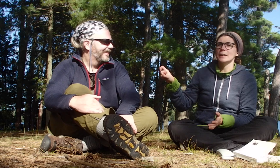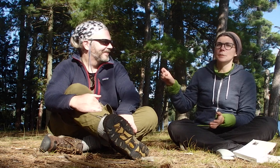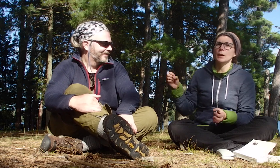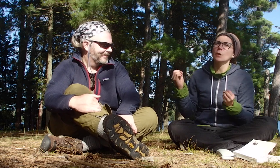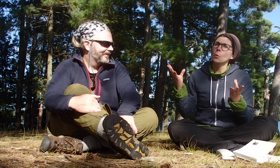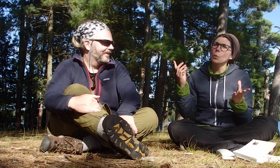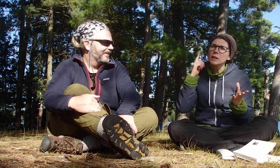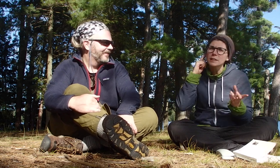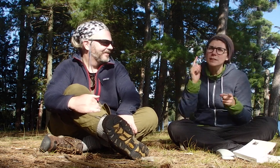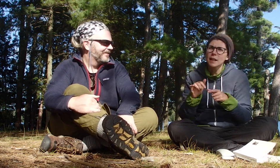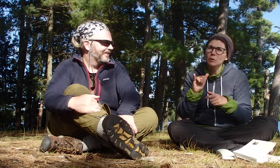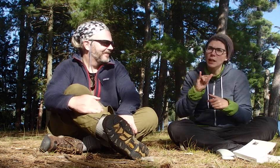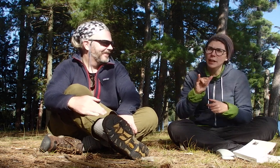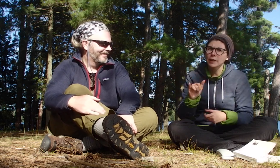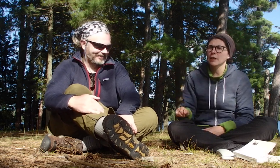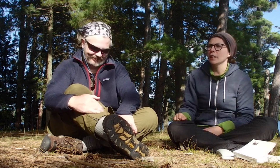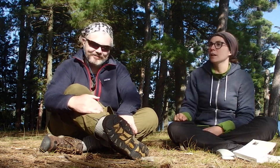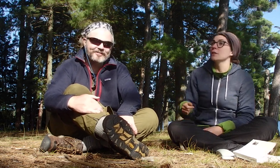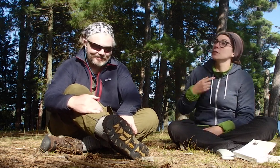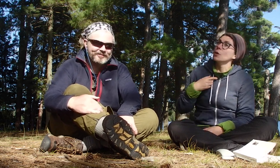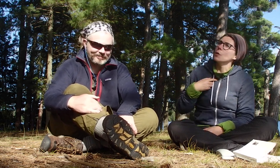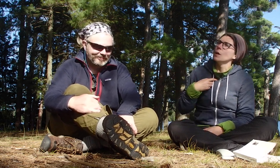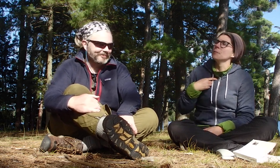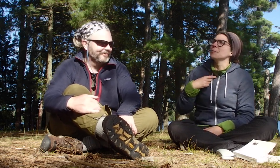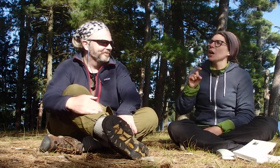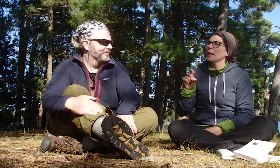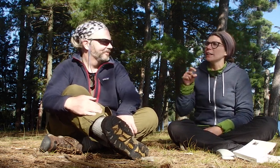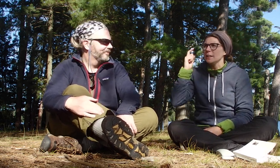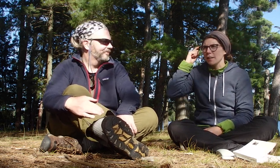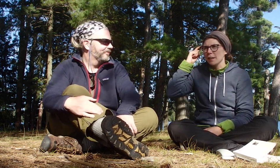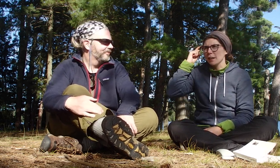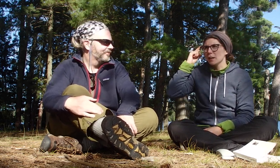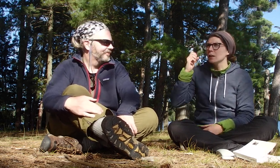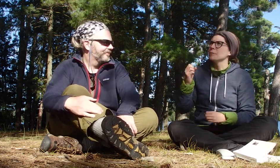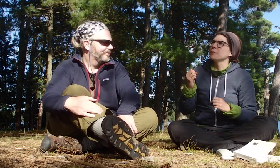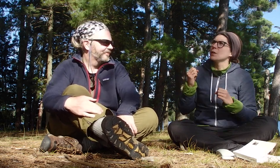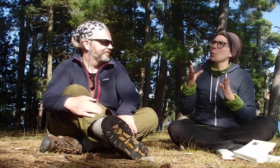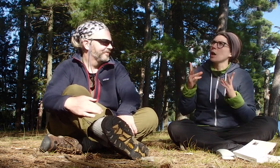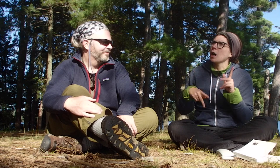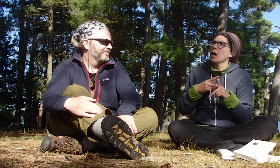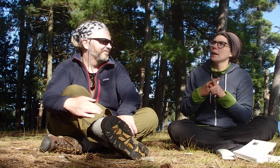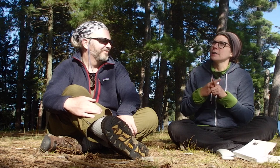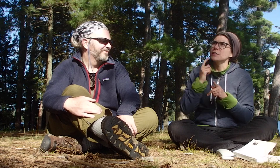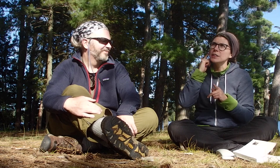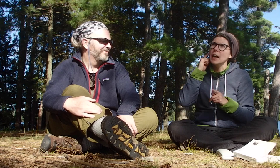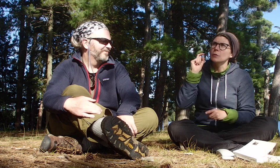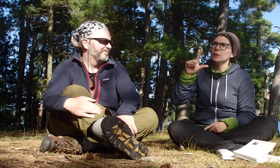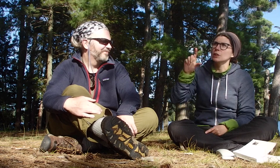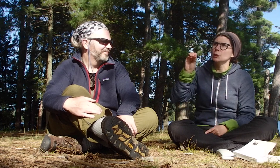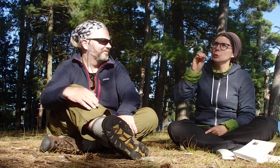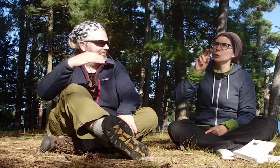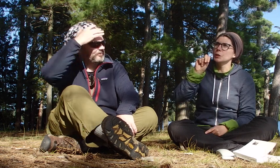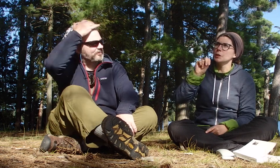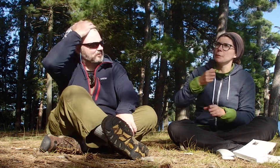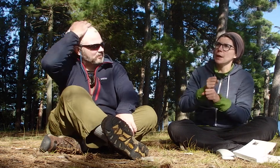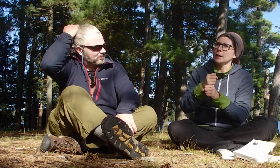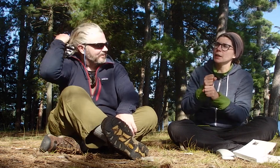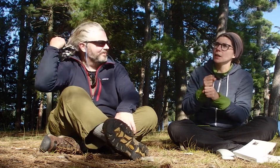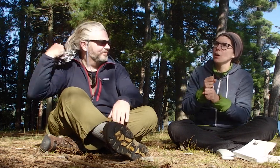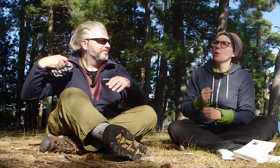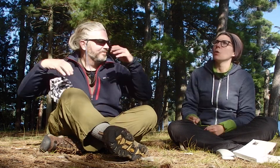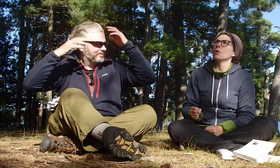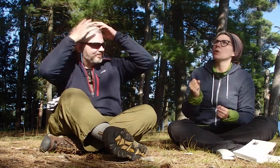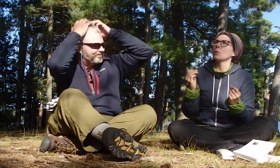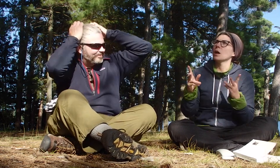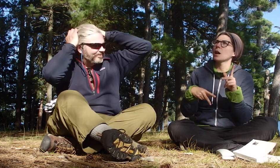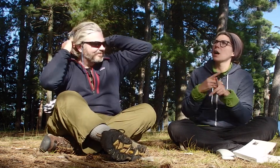ask me what does it sound like, so I need to think "what kind of sound does a loon make?"